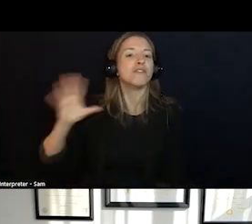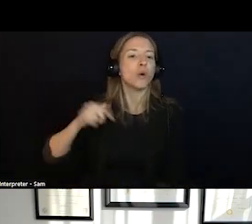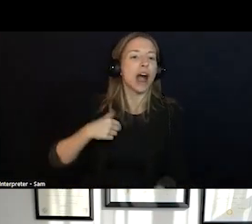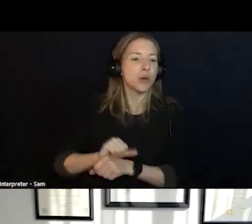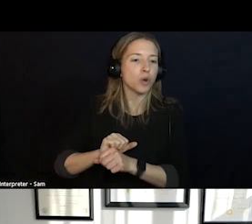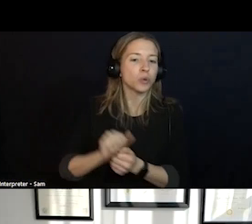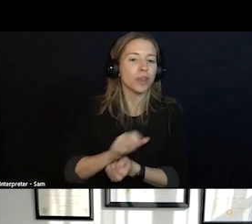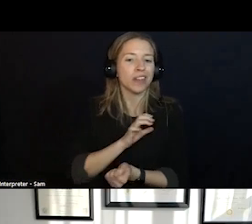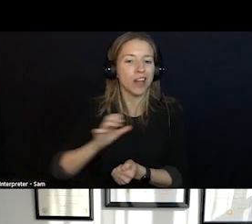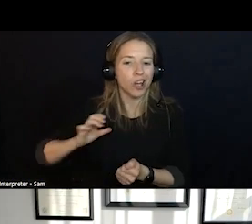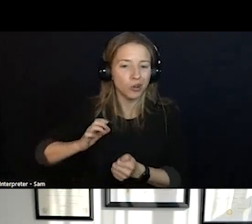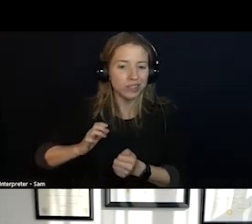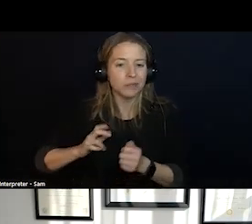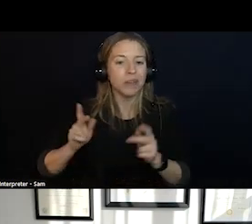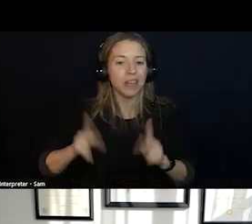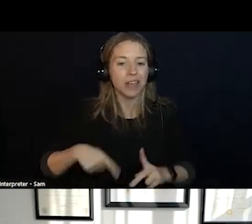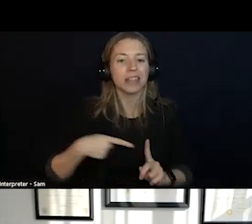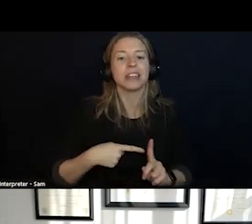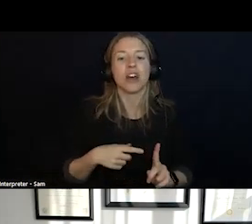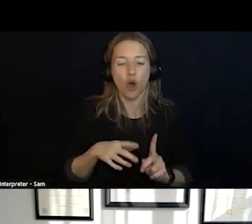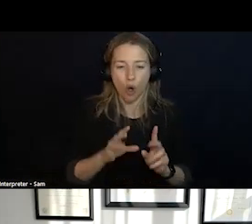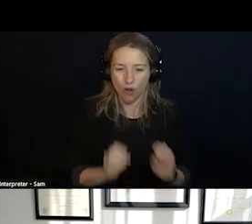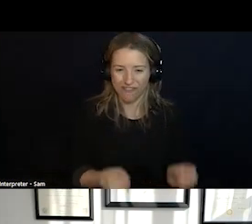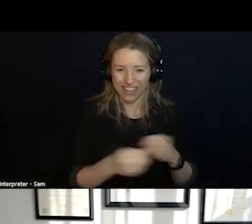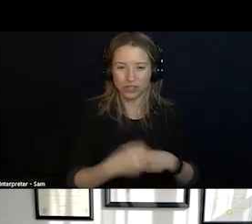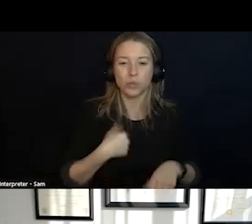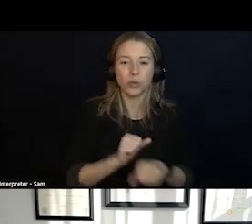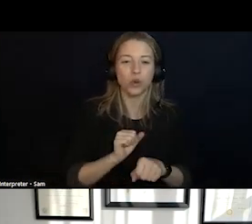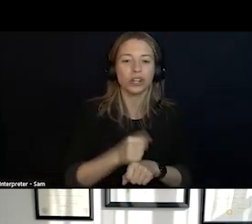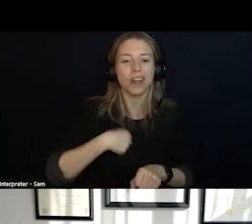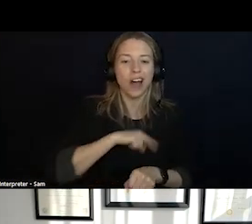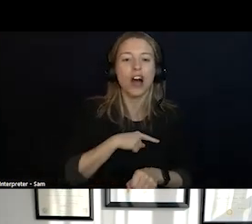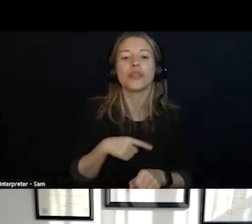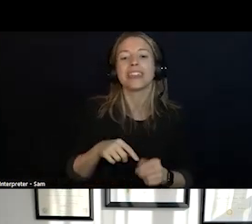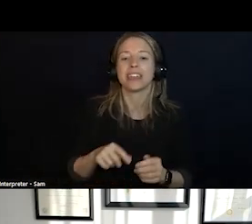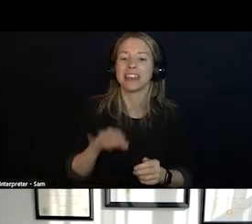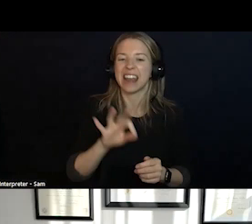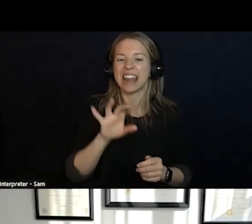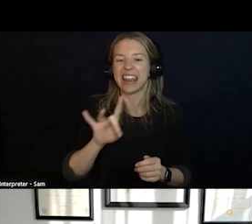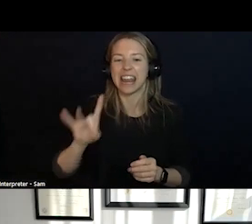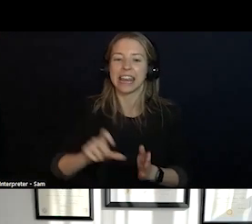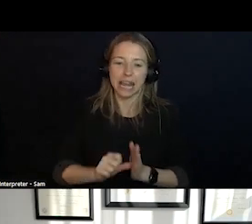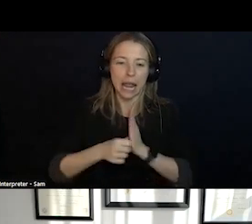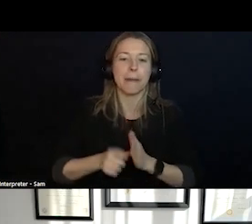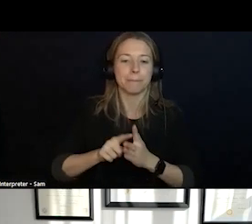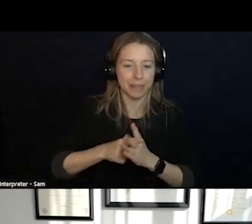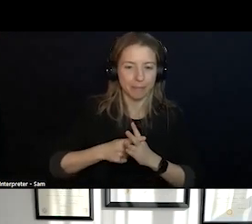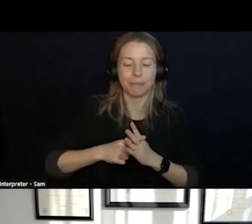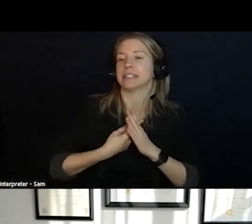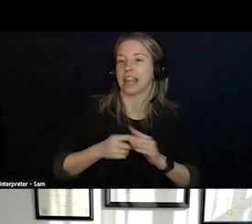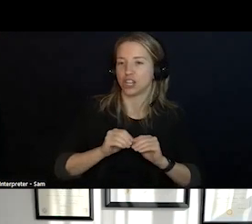WE WORKED ON THE 988 ACT AND ECT, ECT. I AM HERE TODAY TO TALK ABOUT SOME HISTORY.